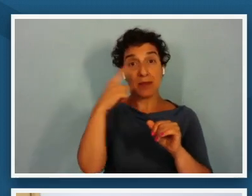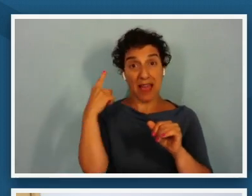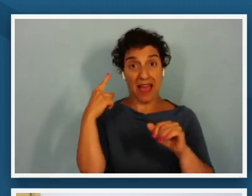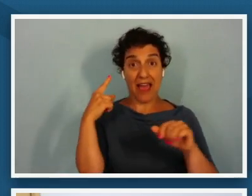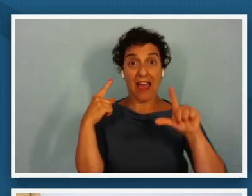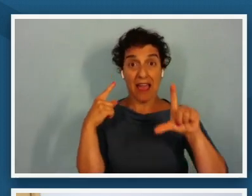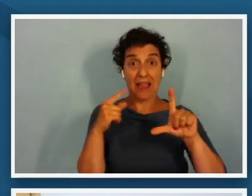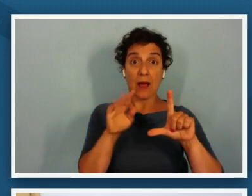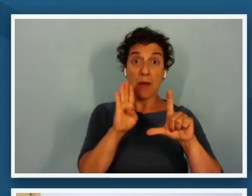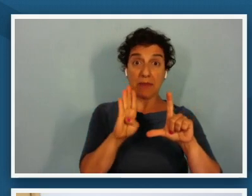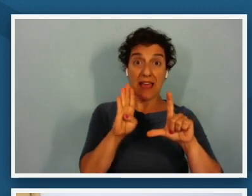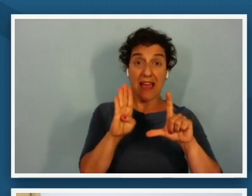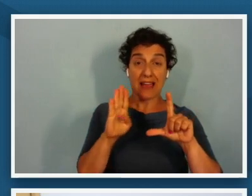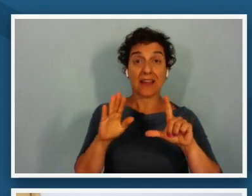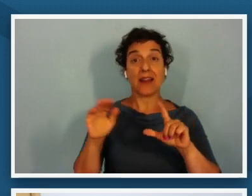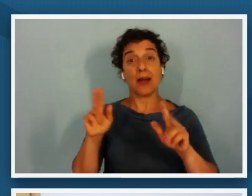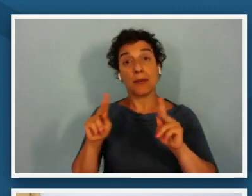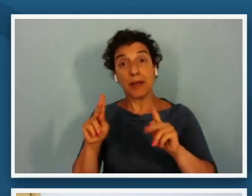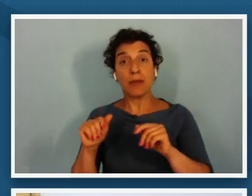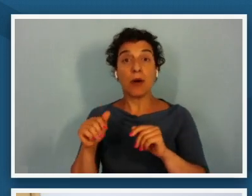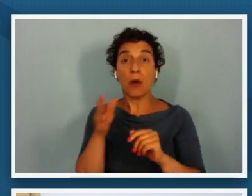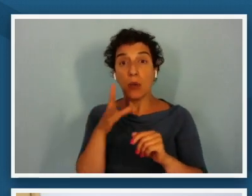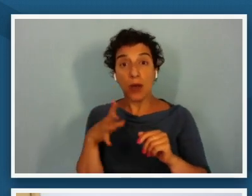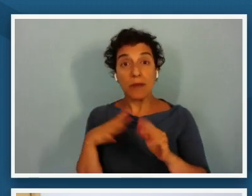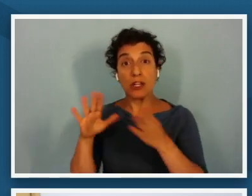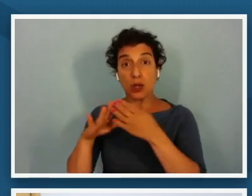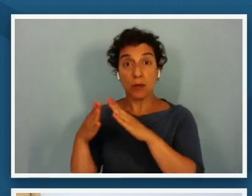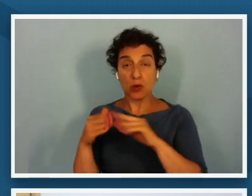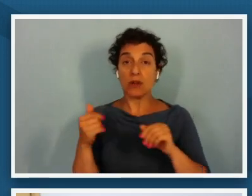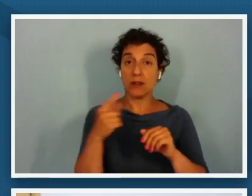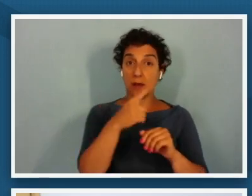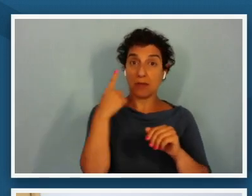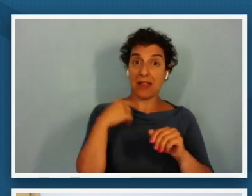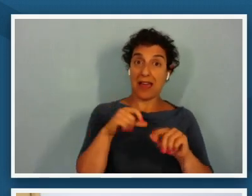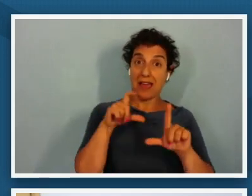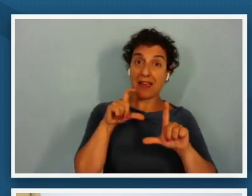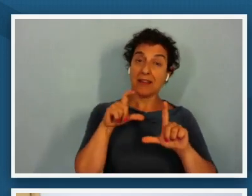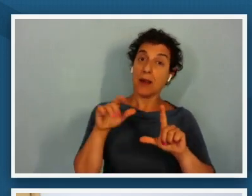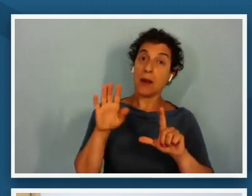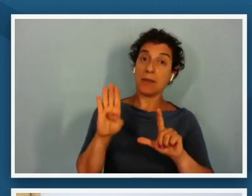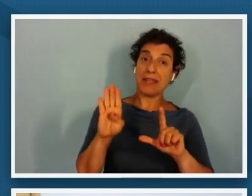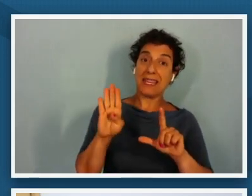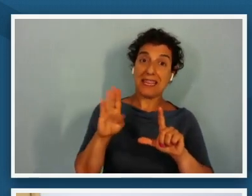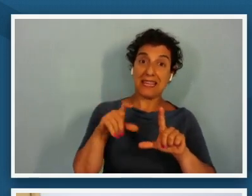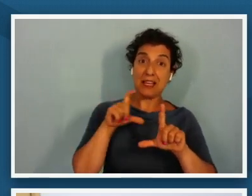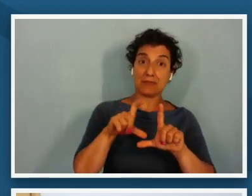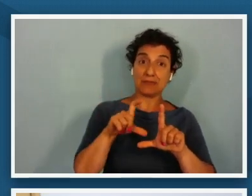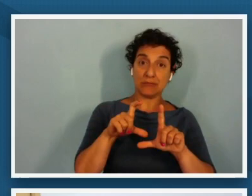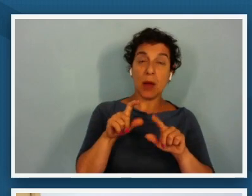people black women black communities to capitalize the term black